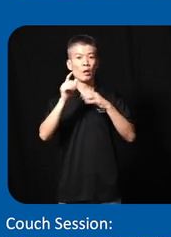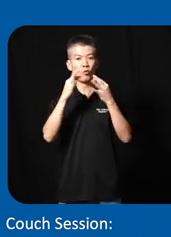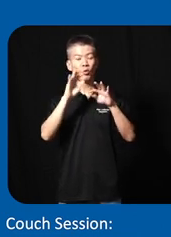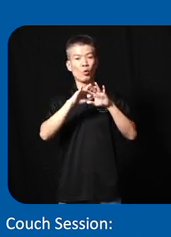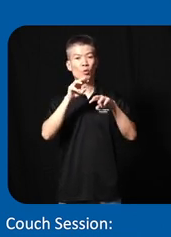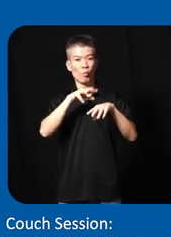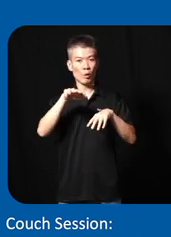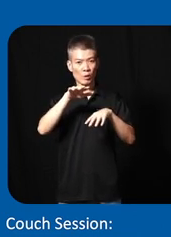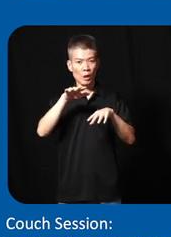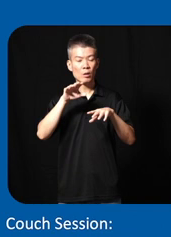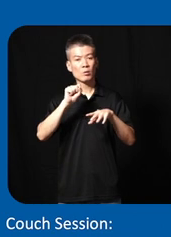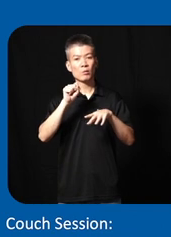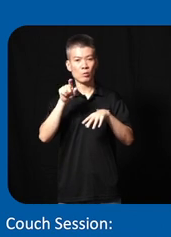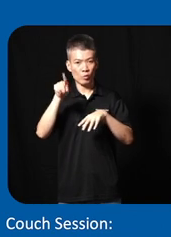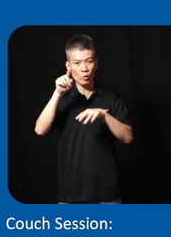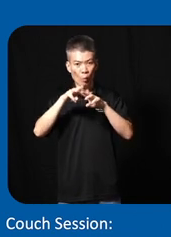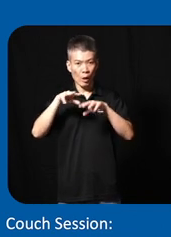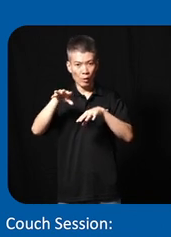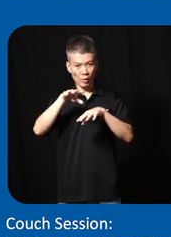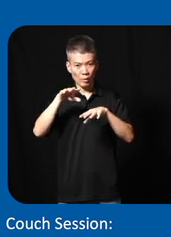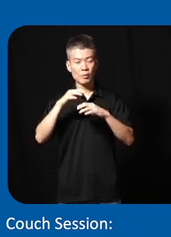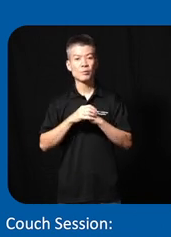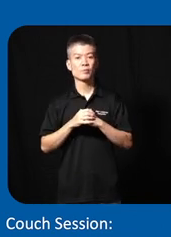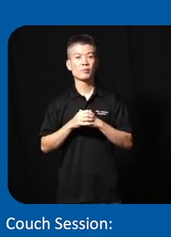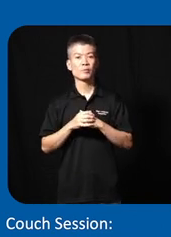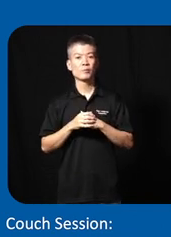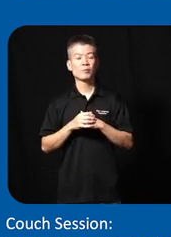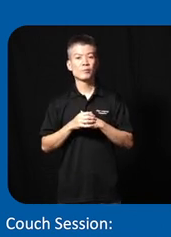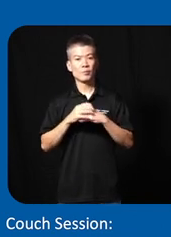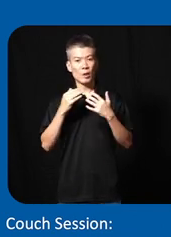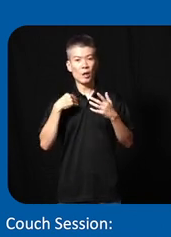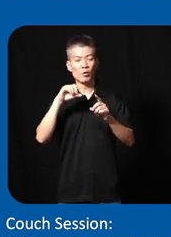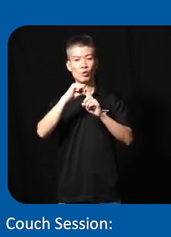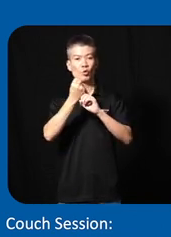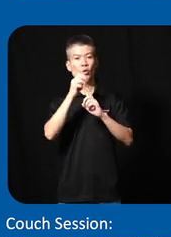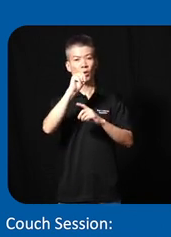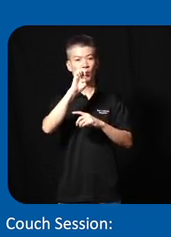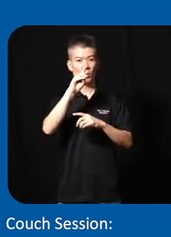website you can just go on our website and we also have um social media for you if you want to